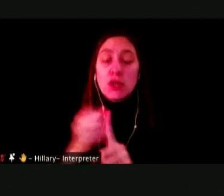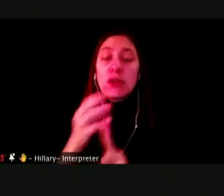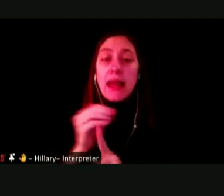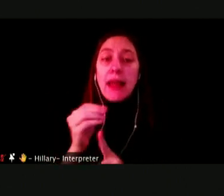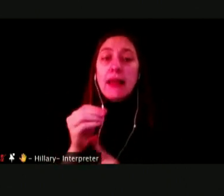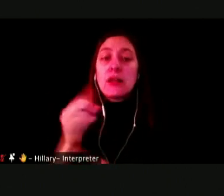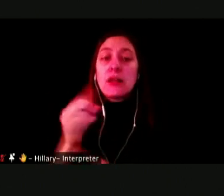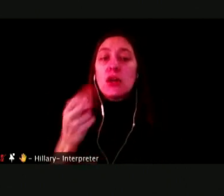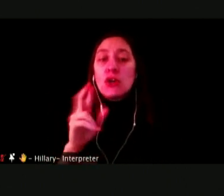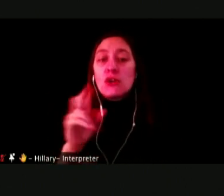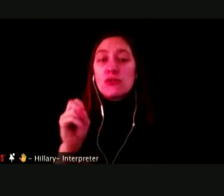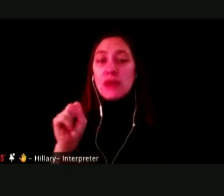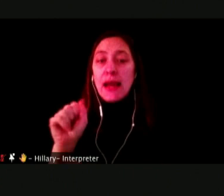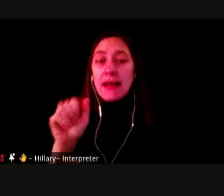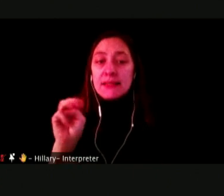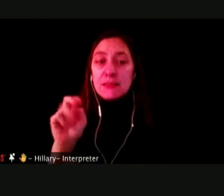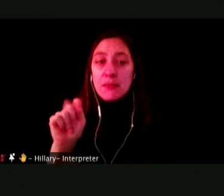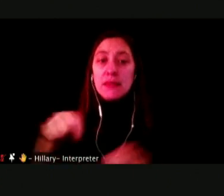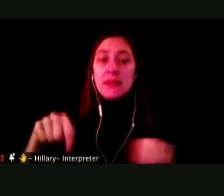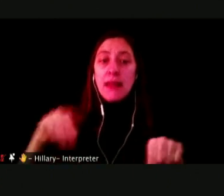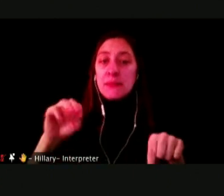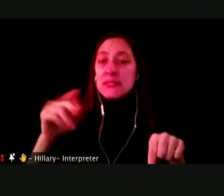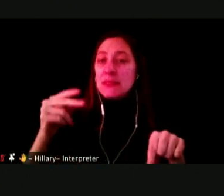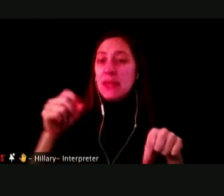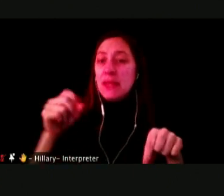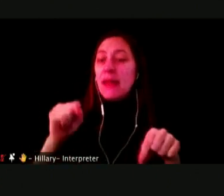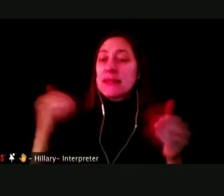IN CLOSING THE ACHIEVEMENT GAP. WELCOME!